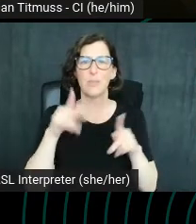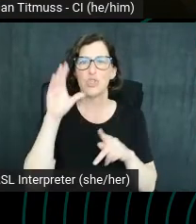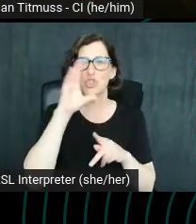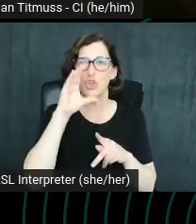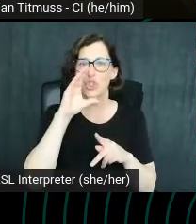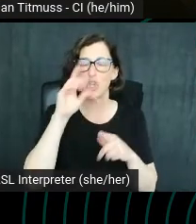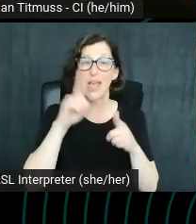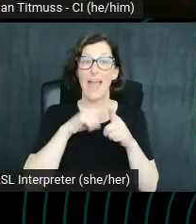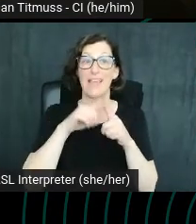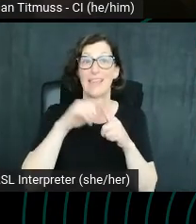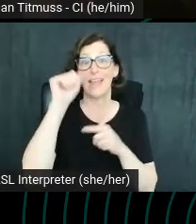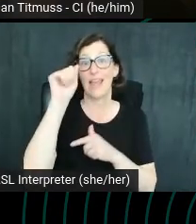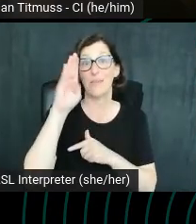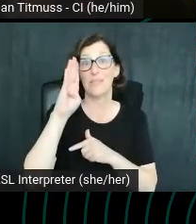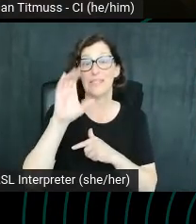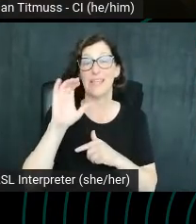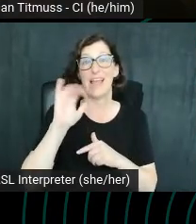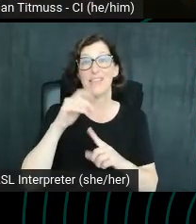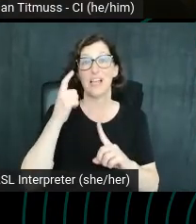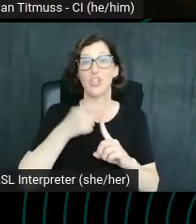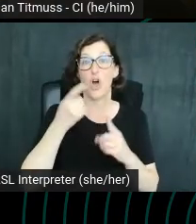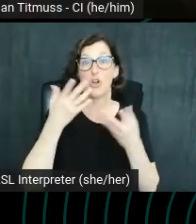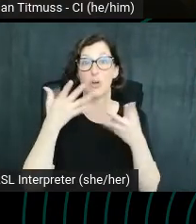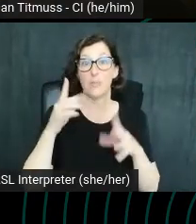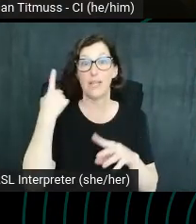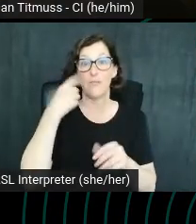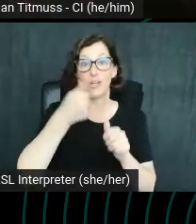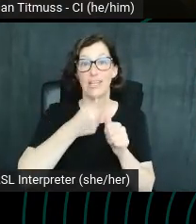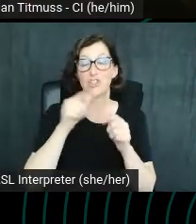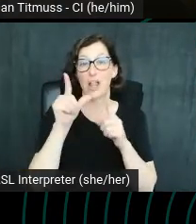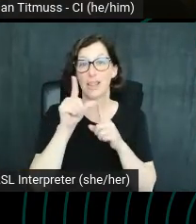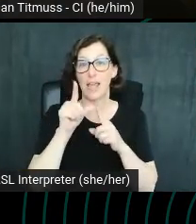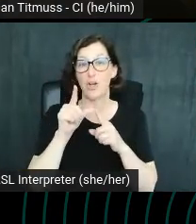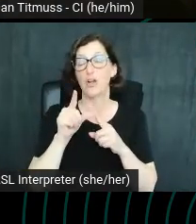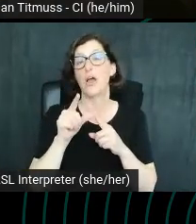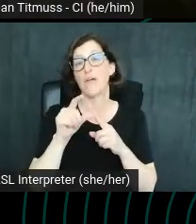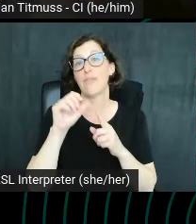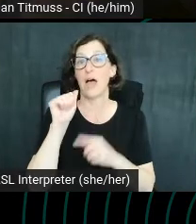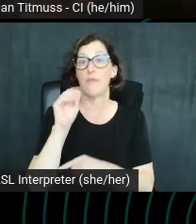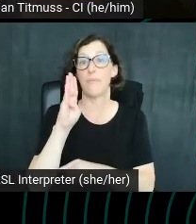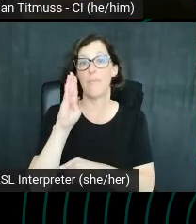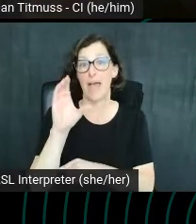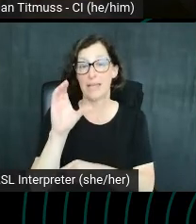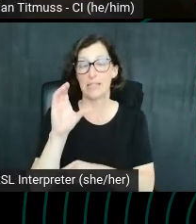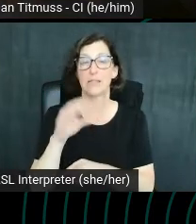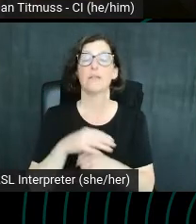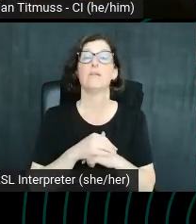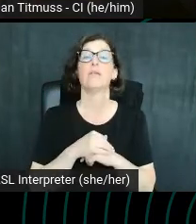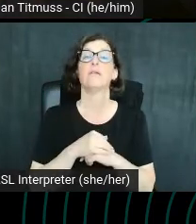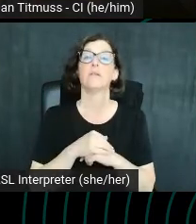This is like autocomplete for every letter of the alphabet. So who are the French painters like French painters Napoleonic era,